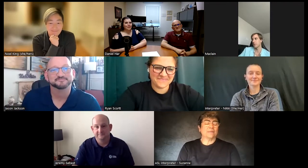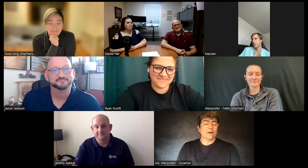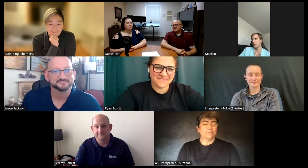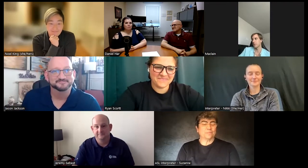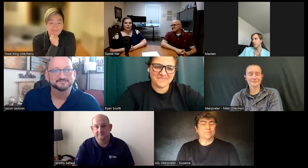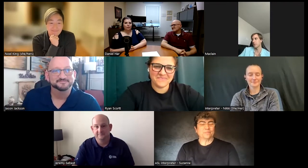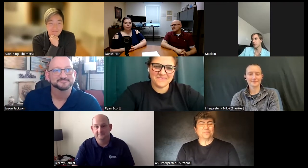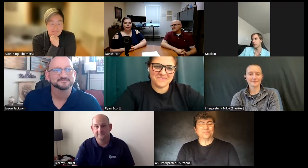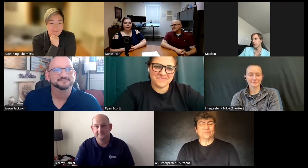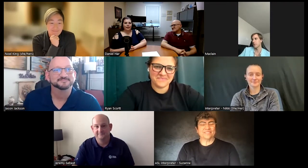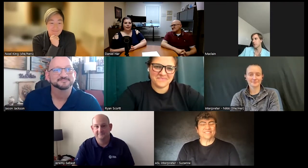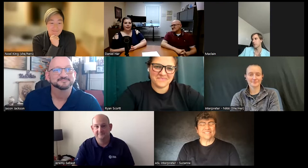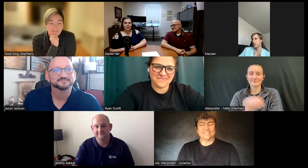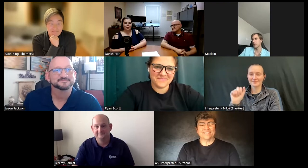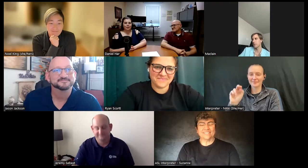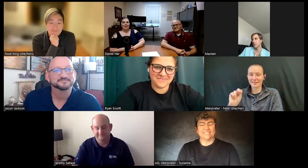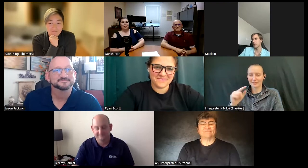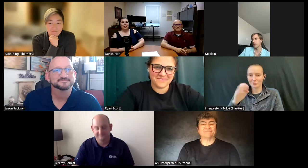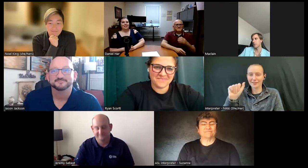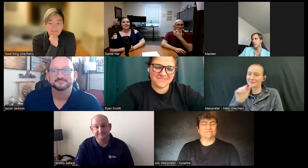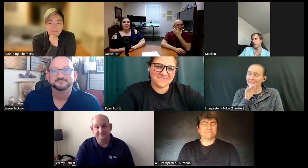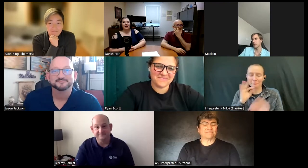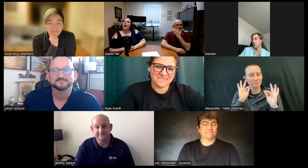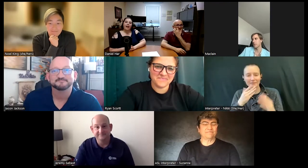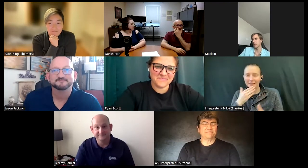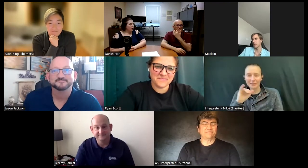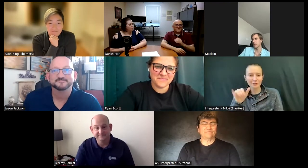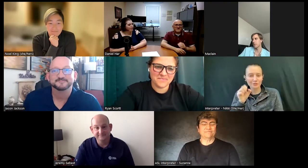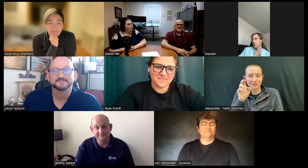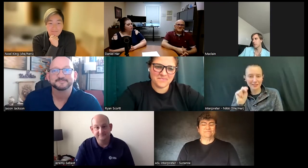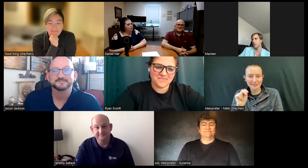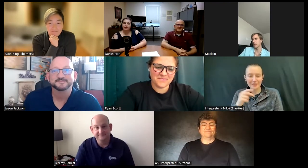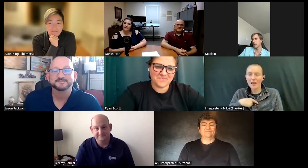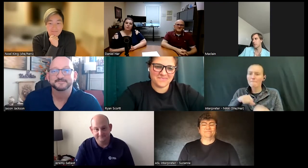am now perfect Angela speaking thank you Jason and I broke my own rule I said we